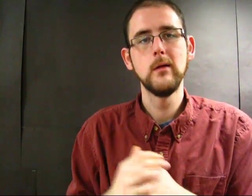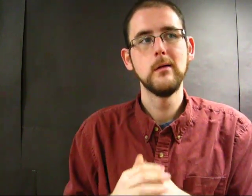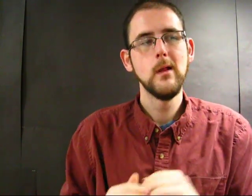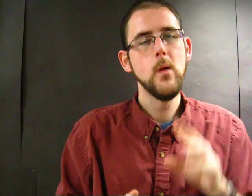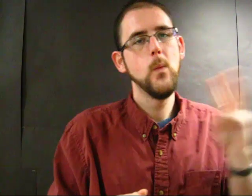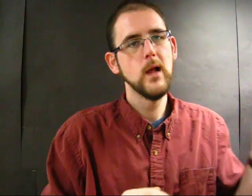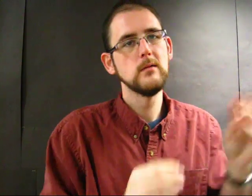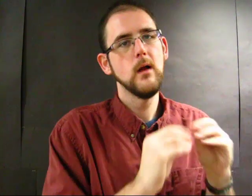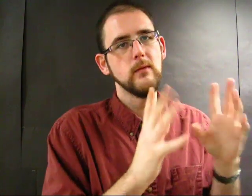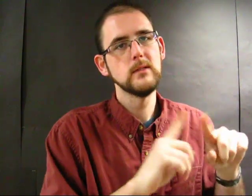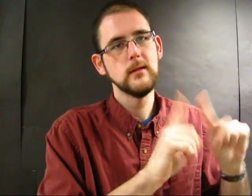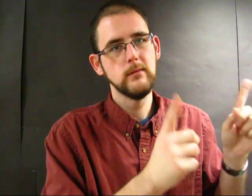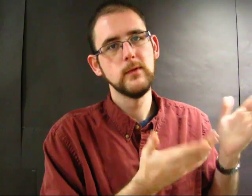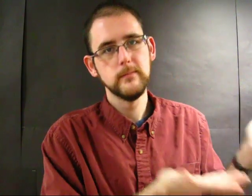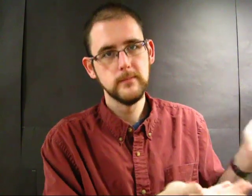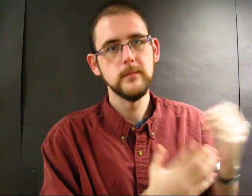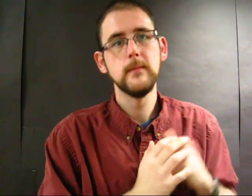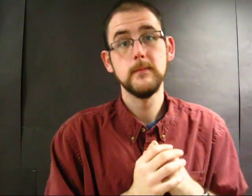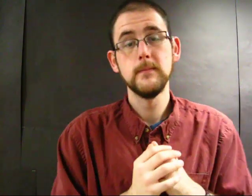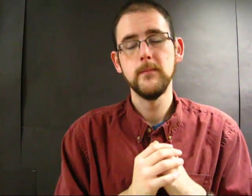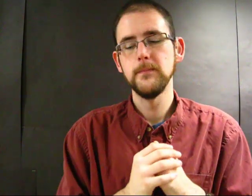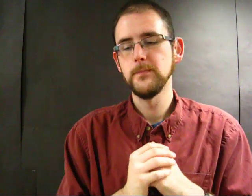The West is obviously different.